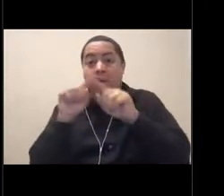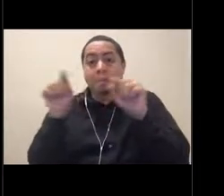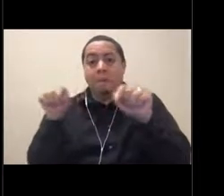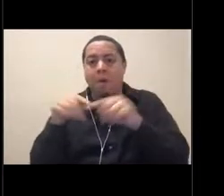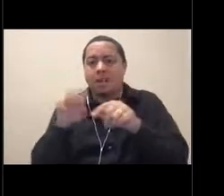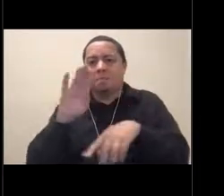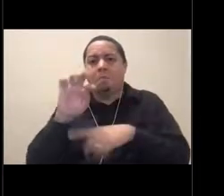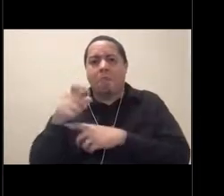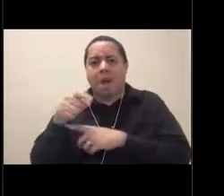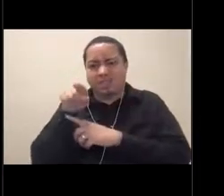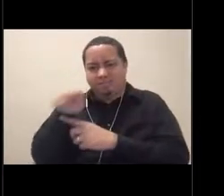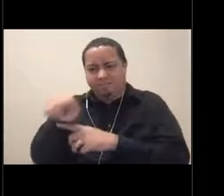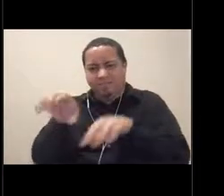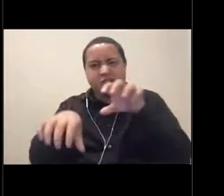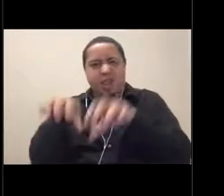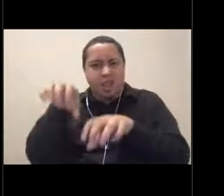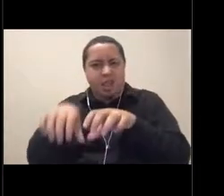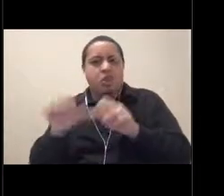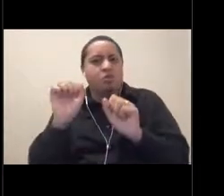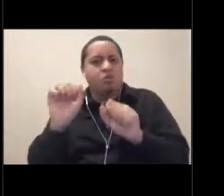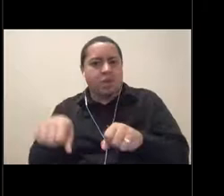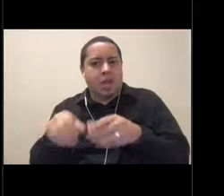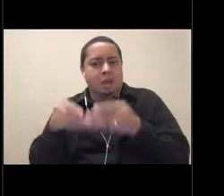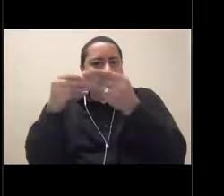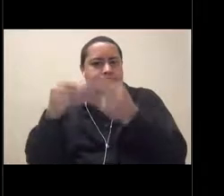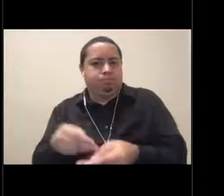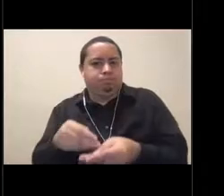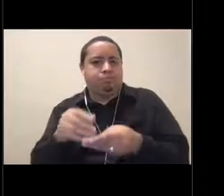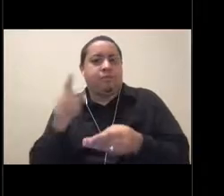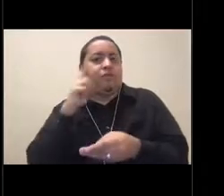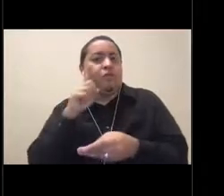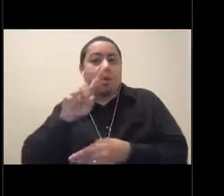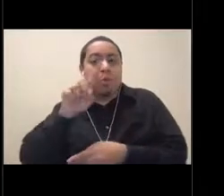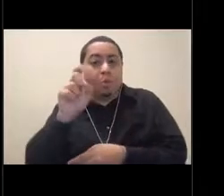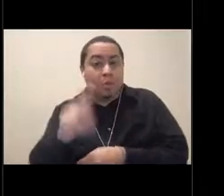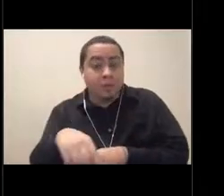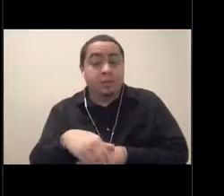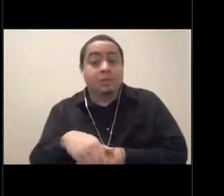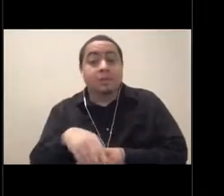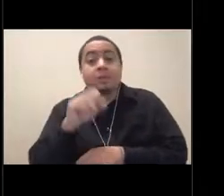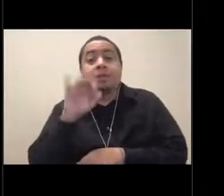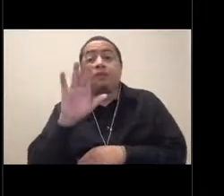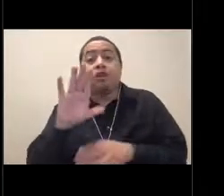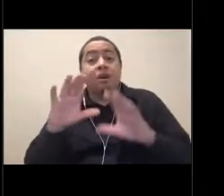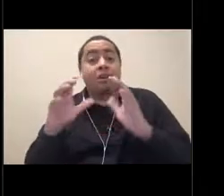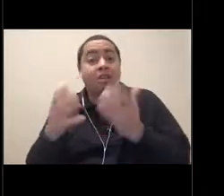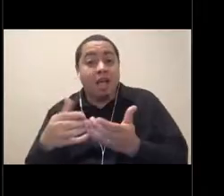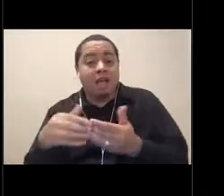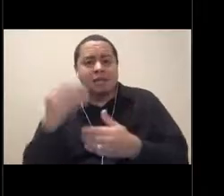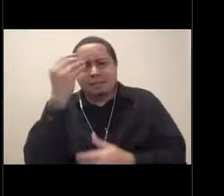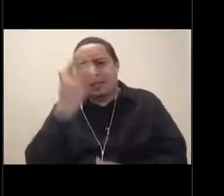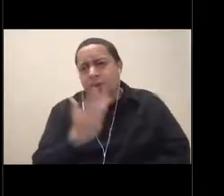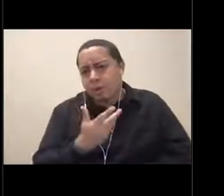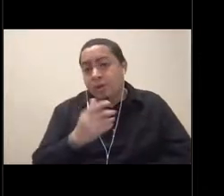That's where you put your name and location in. Please let us know if you're a class tuning in. And if there are multiple people watching,